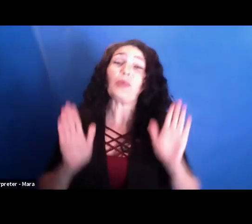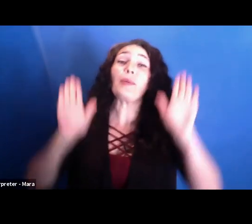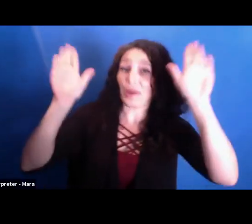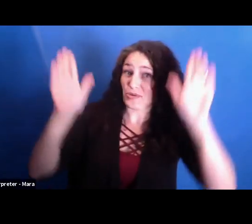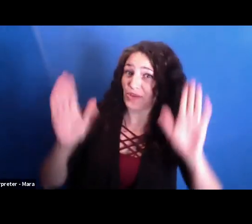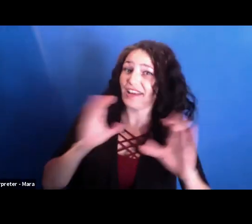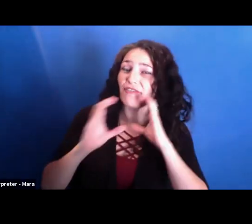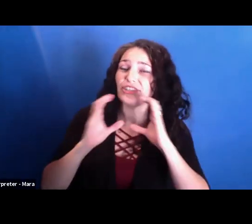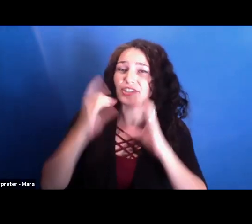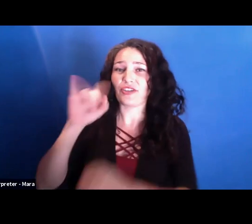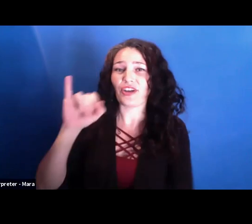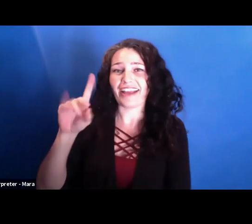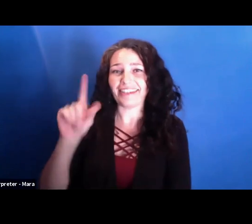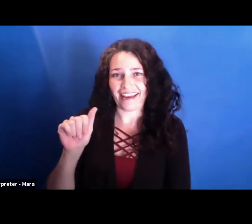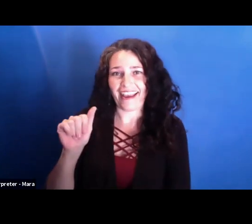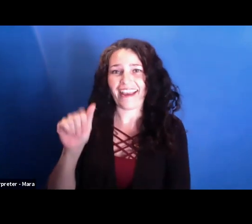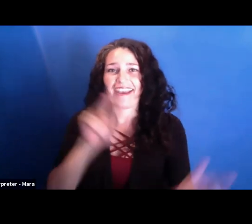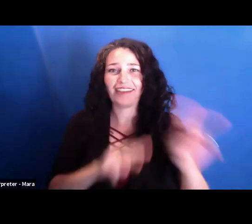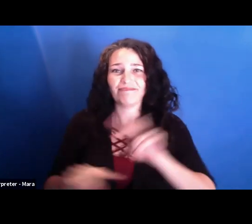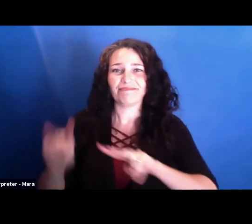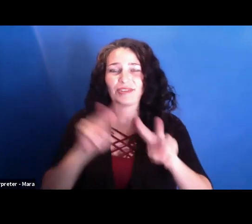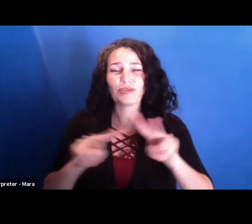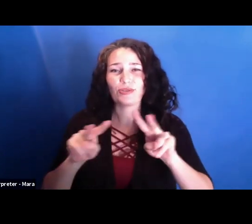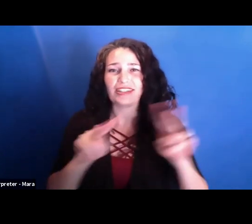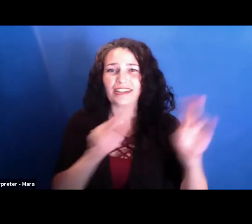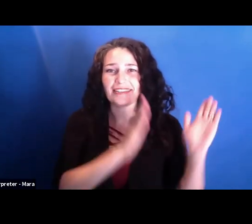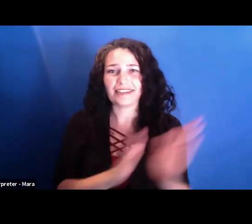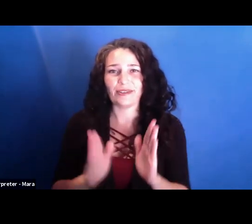for IDA's Screening Series around the film collective.